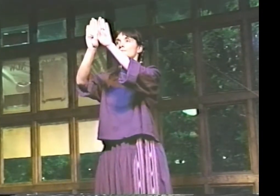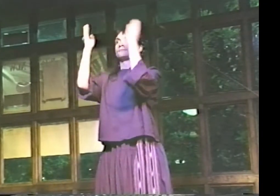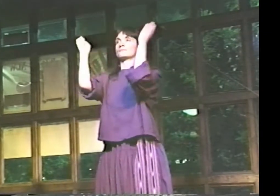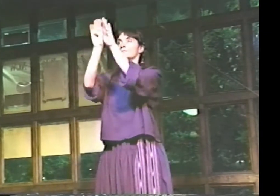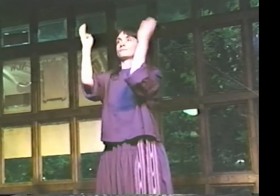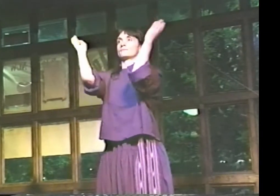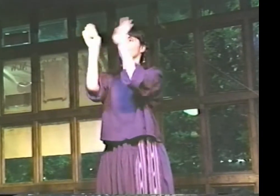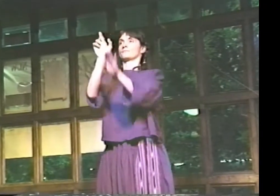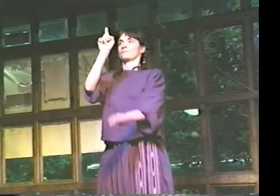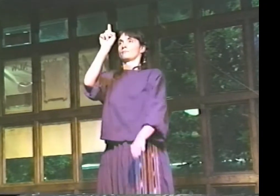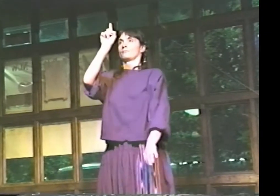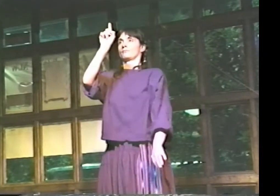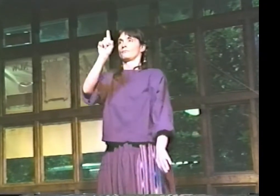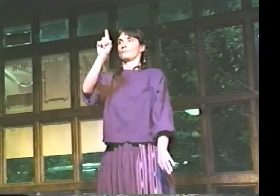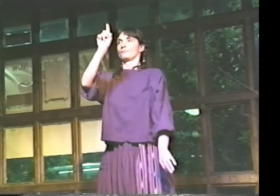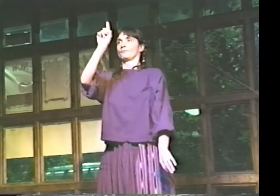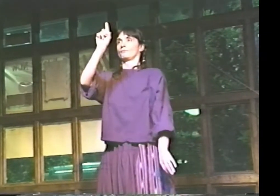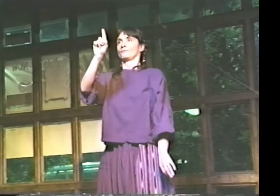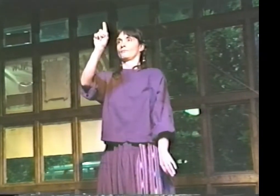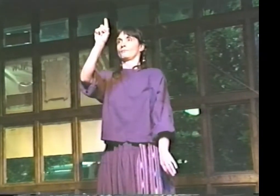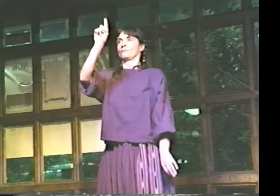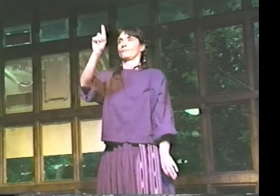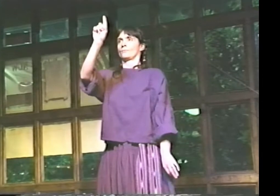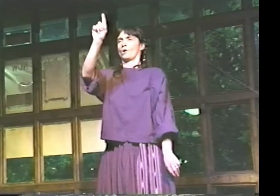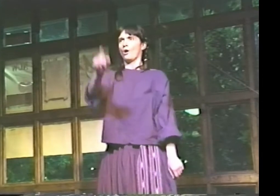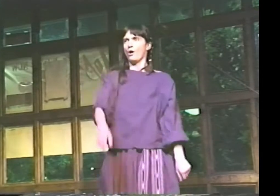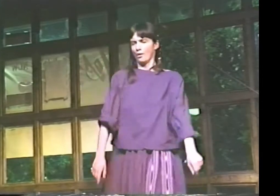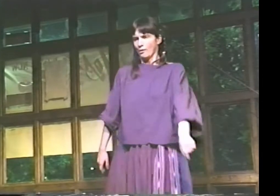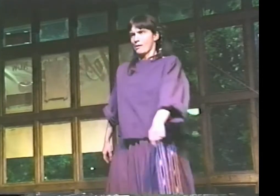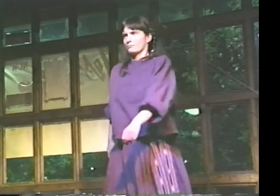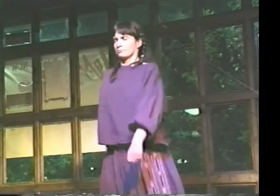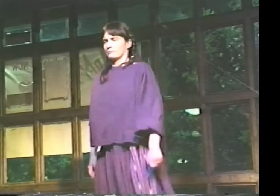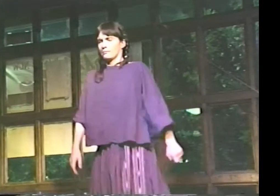THE DOORS SWING OPEN, AND THERE HE IS.